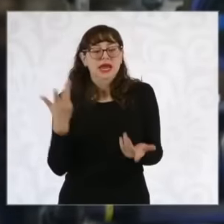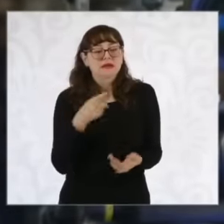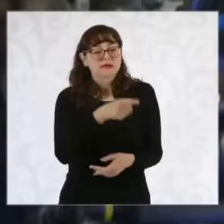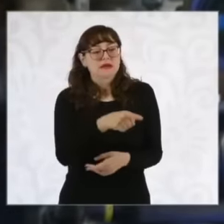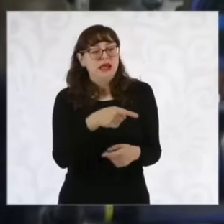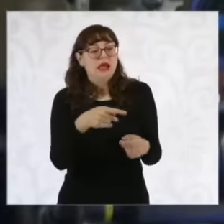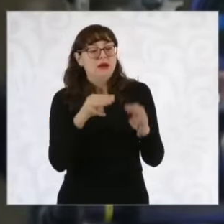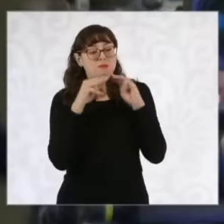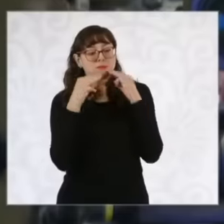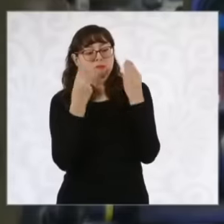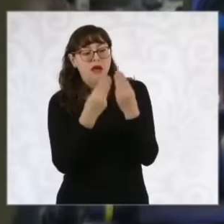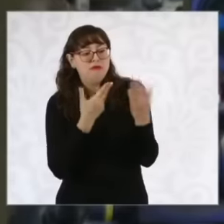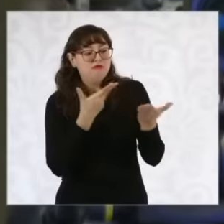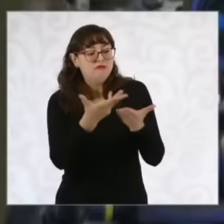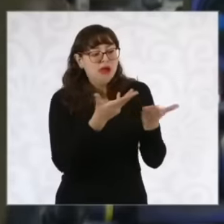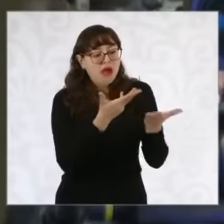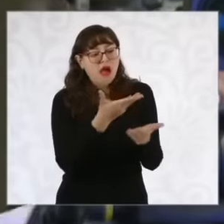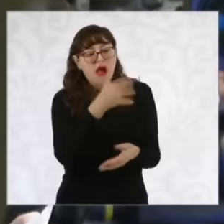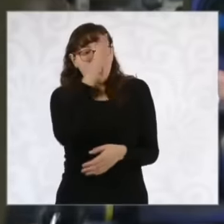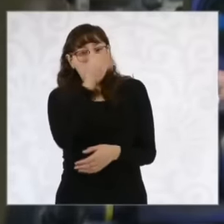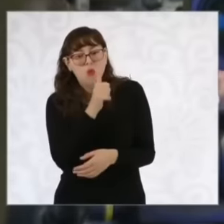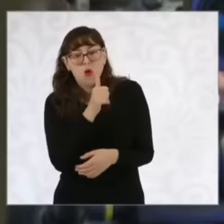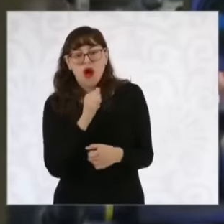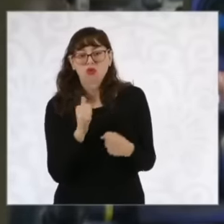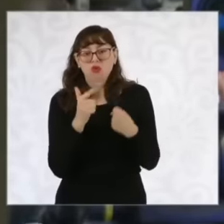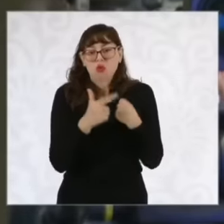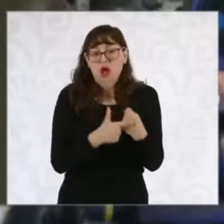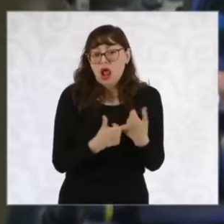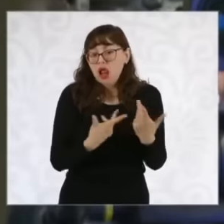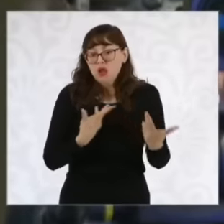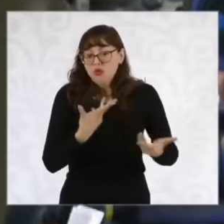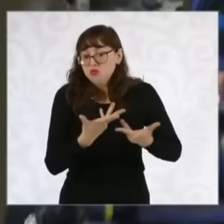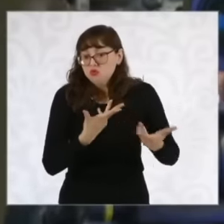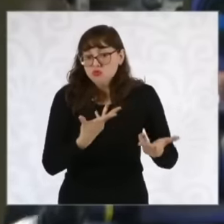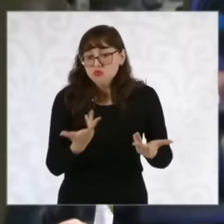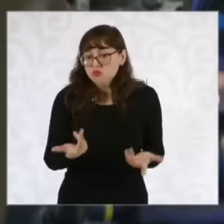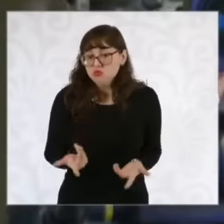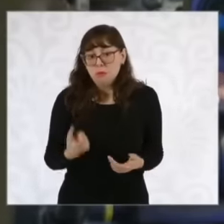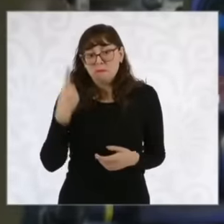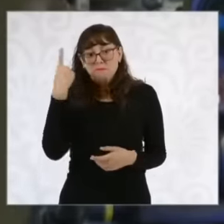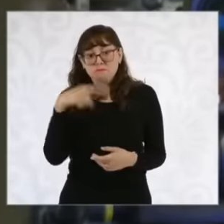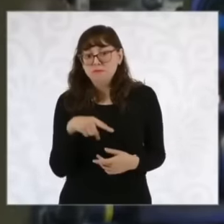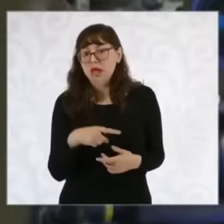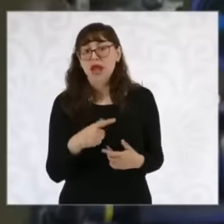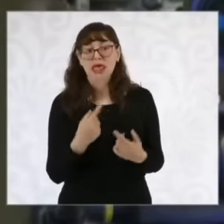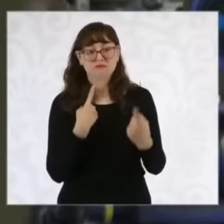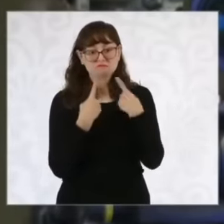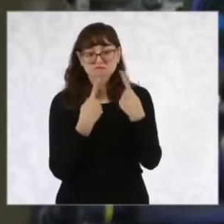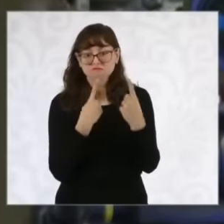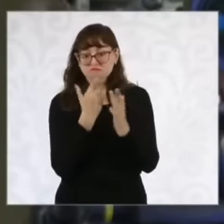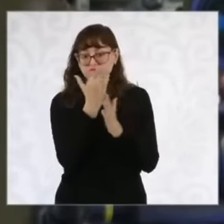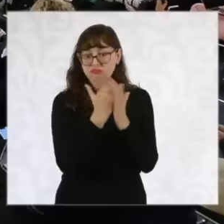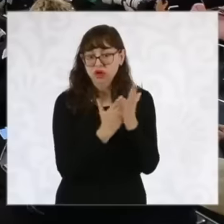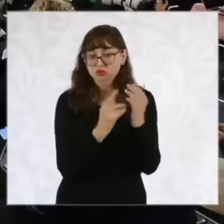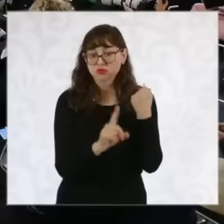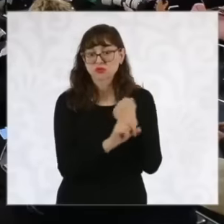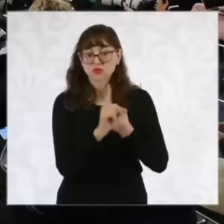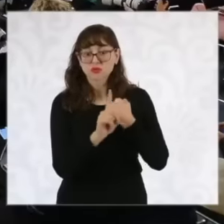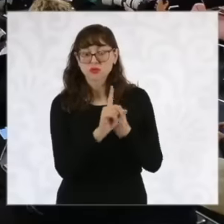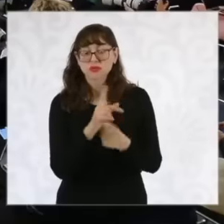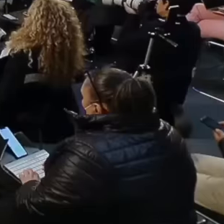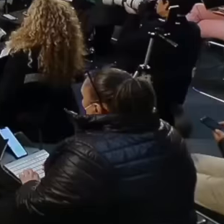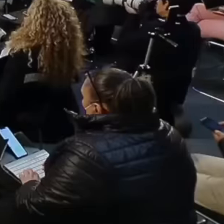Espino, I don't know amnesty focus on some dialogue with some cells, I don't know, that's the first question. In